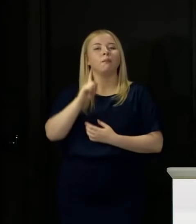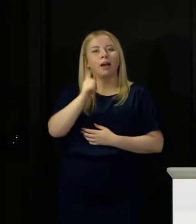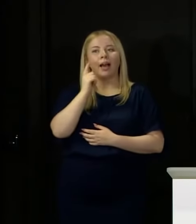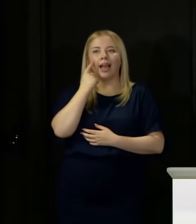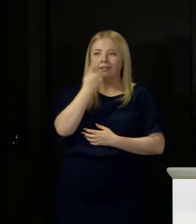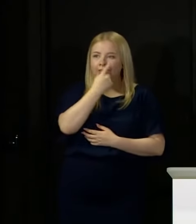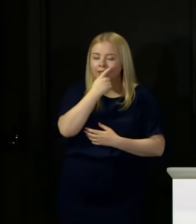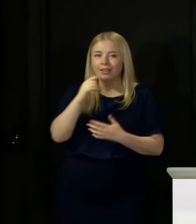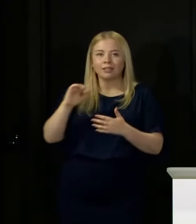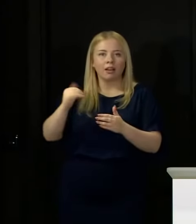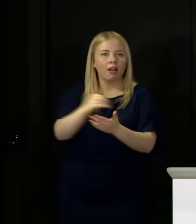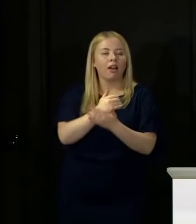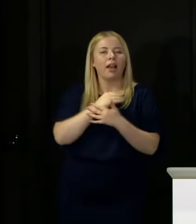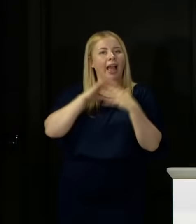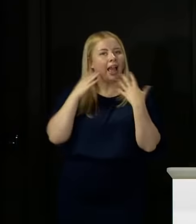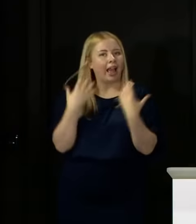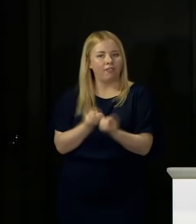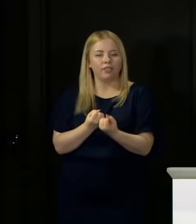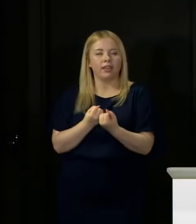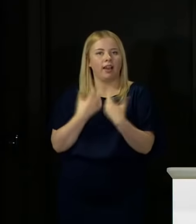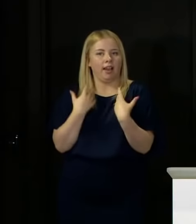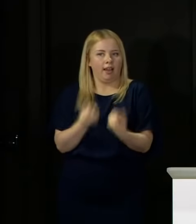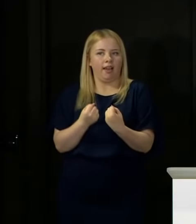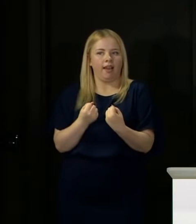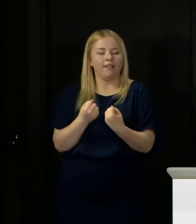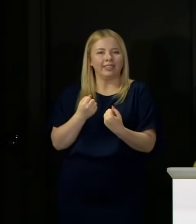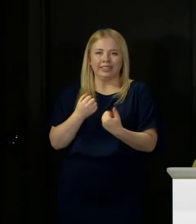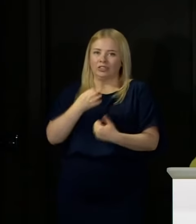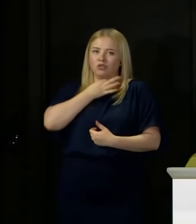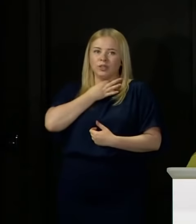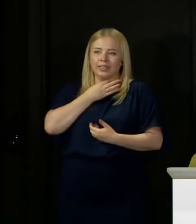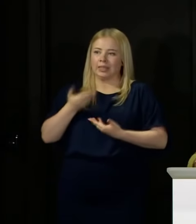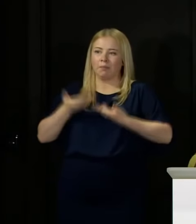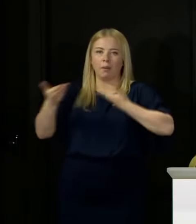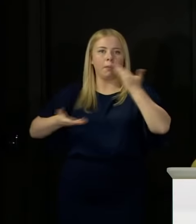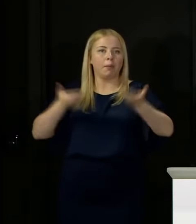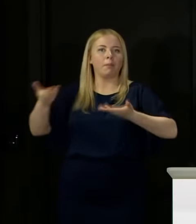right now of the risks of transmission, how we think this virus spreads.